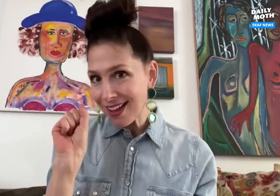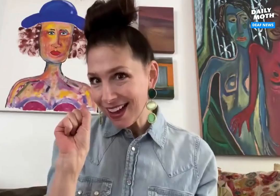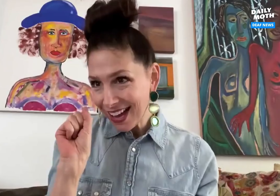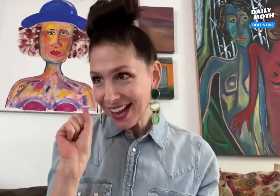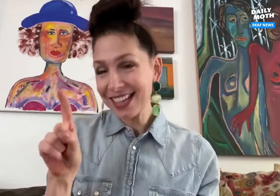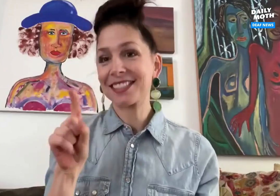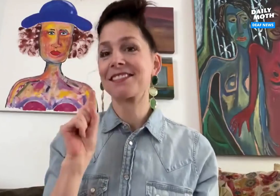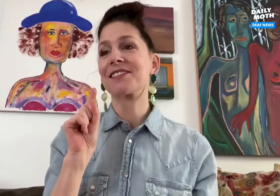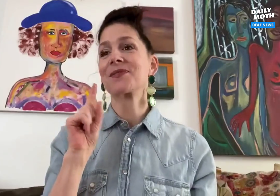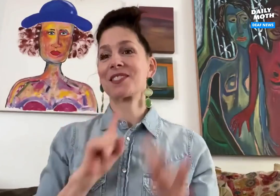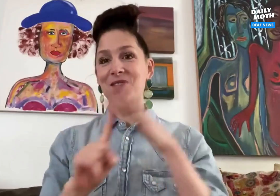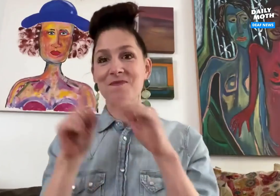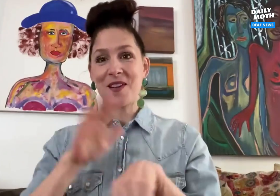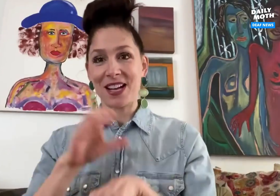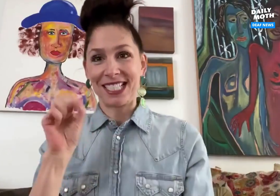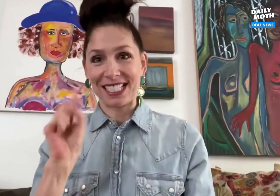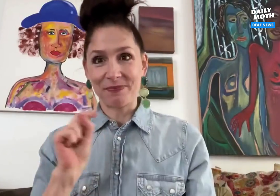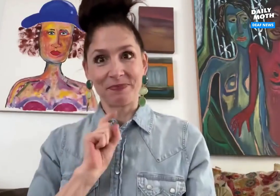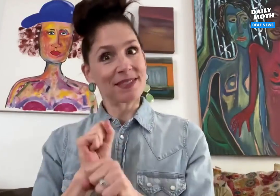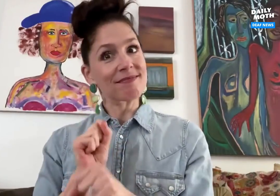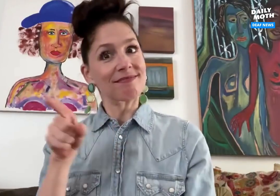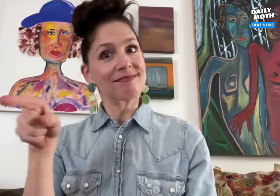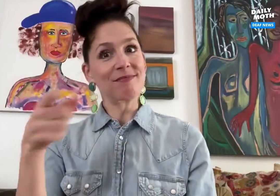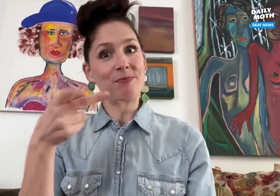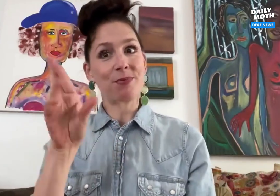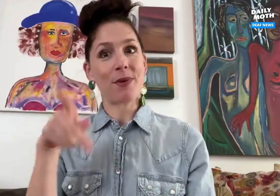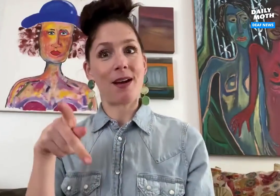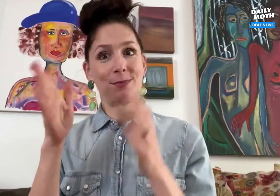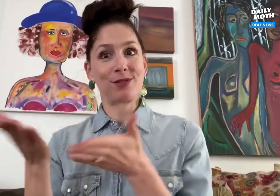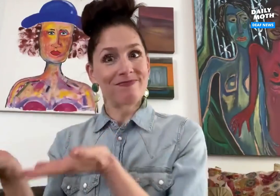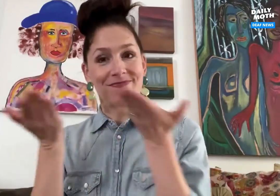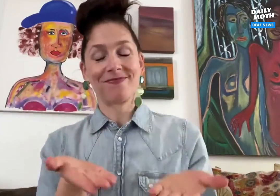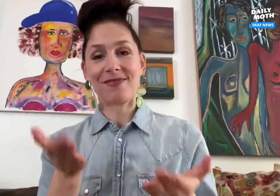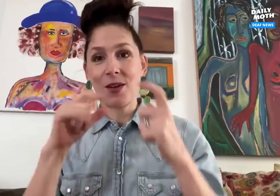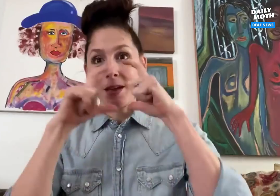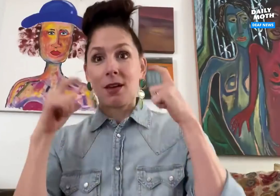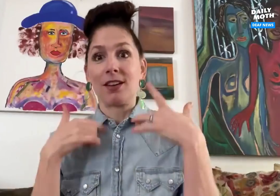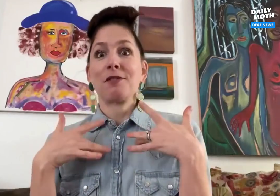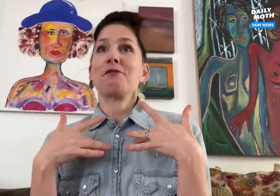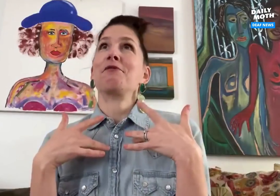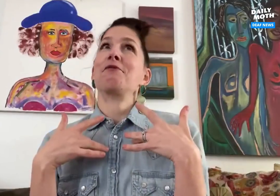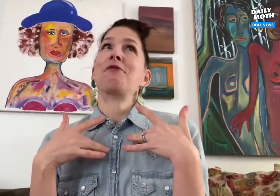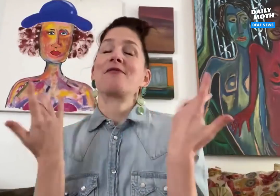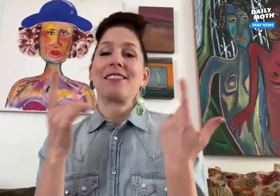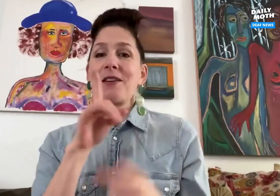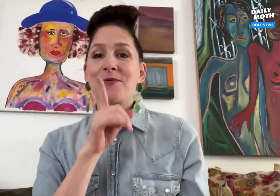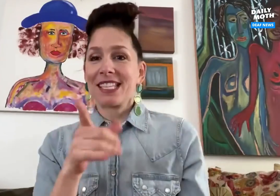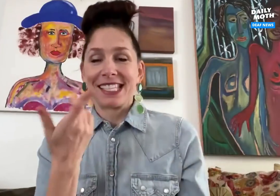the show's producers these facemasks would be included. When I showed up at the set, they had those masks ready among the props. I was so thrilled!